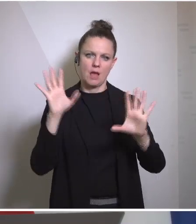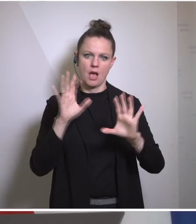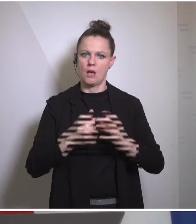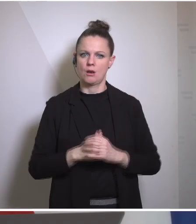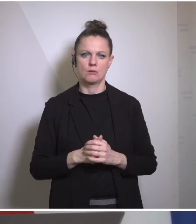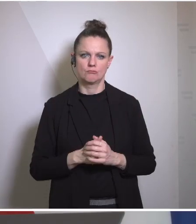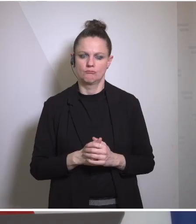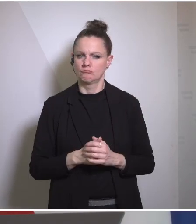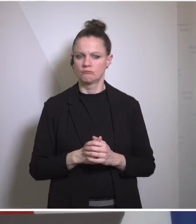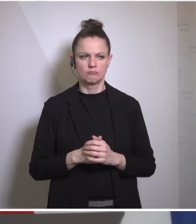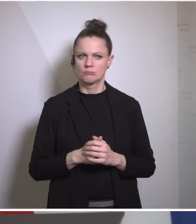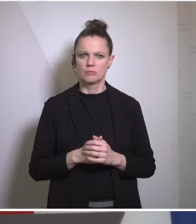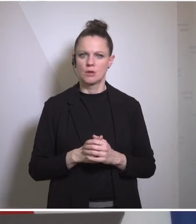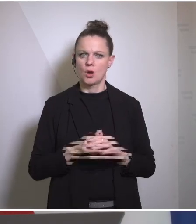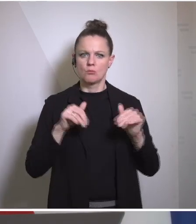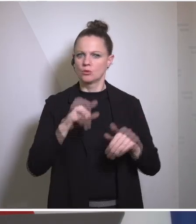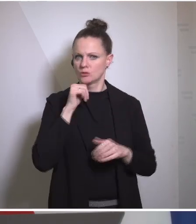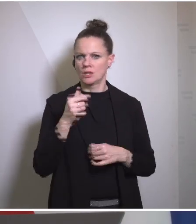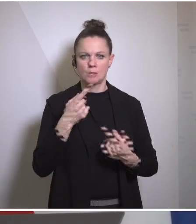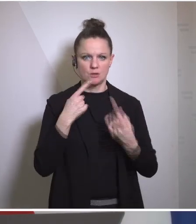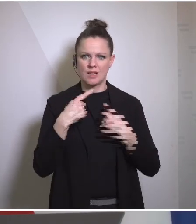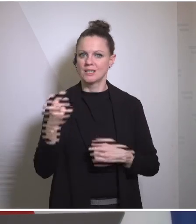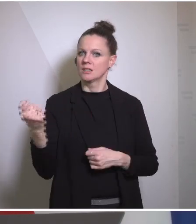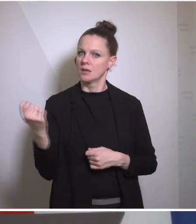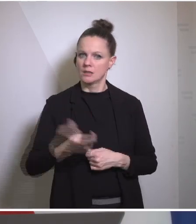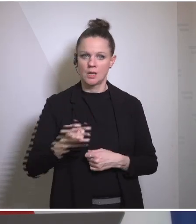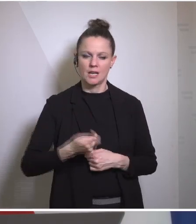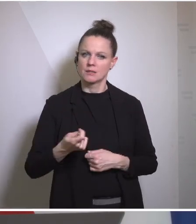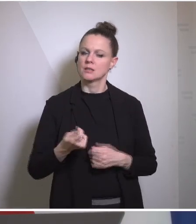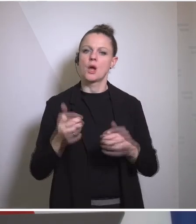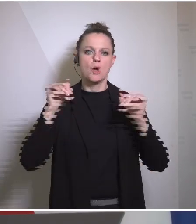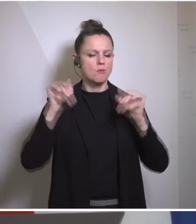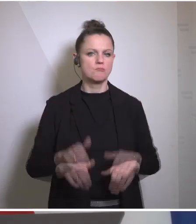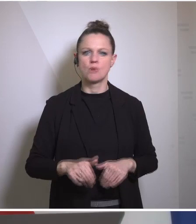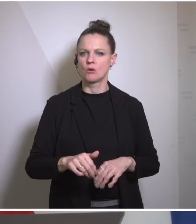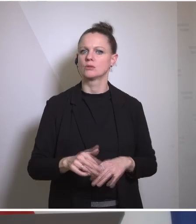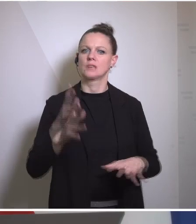be any doubt about it, sanctions have to be respected fully. All sanctions in place,